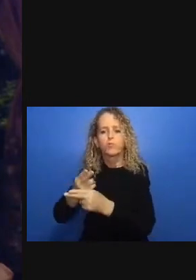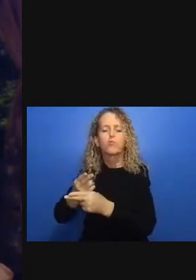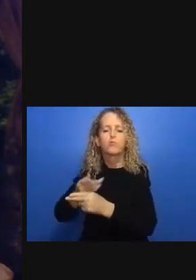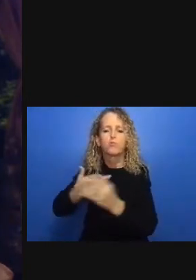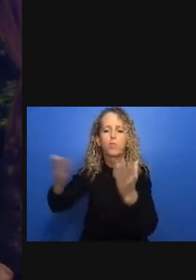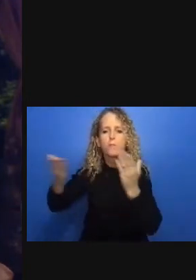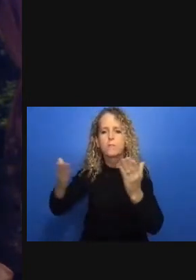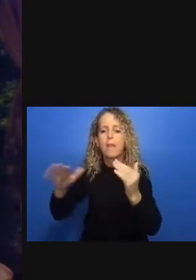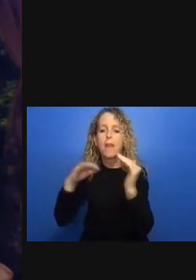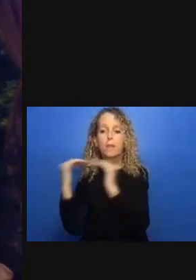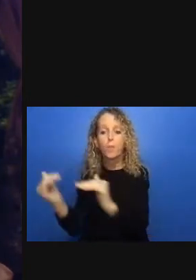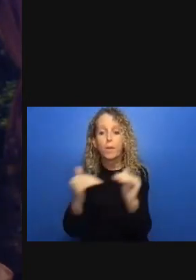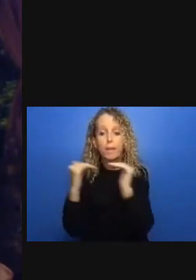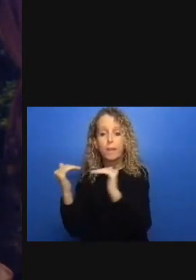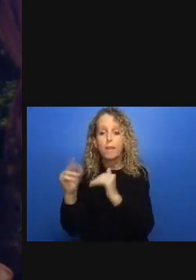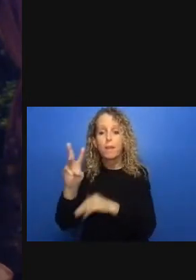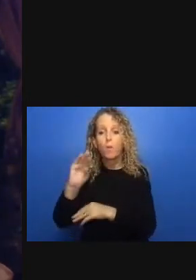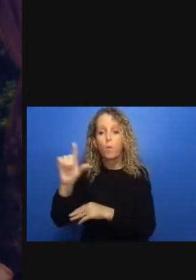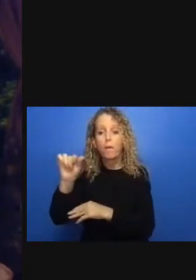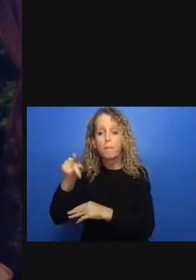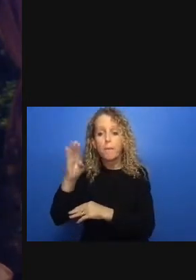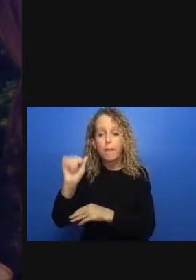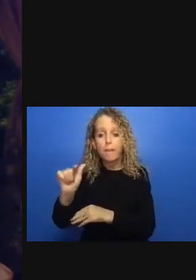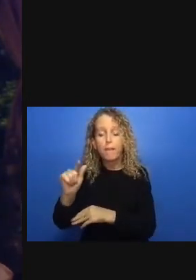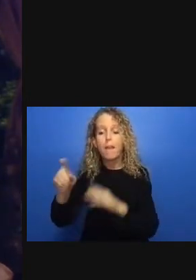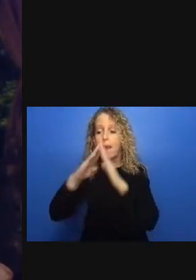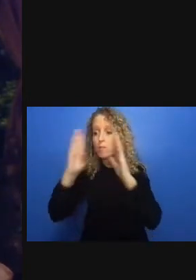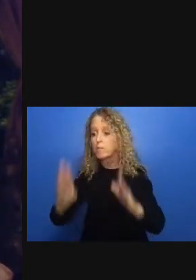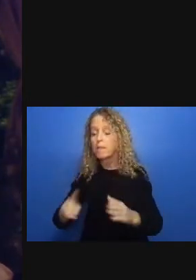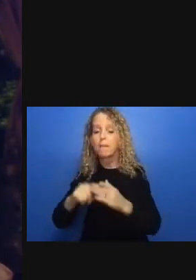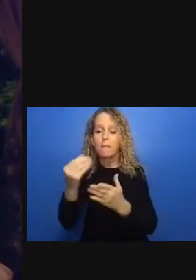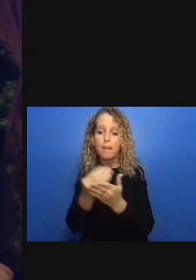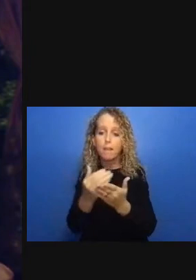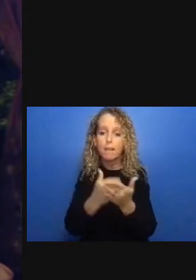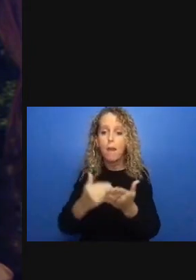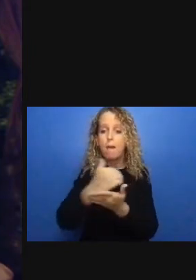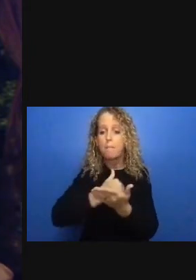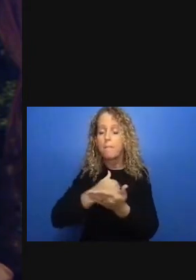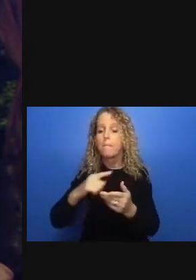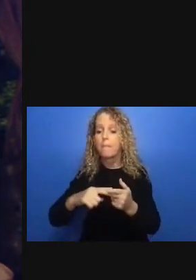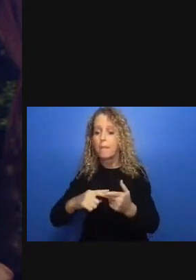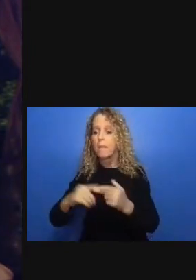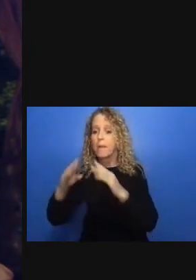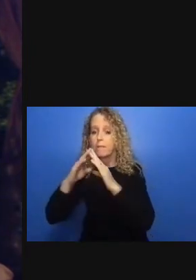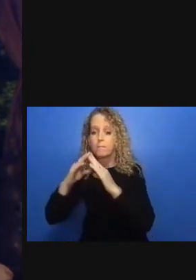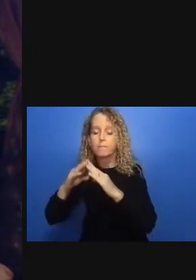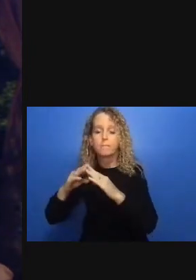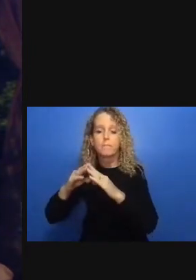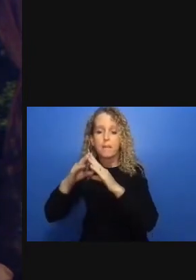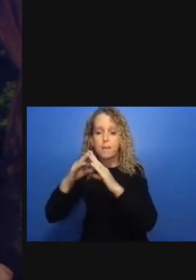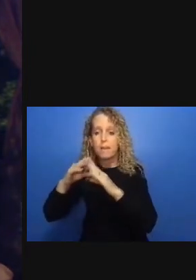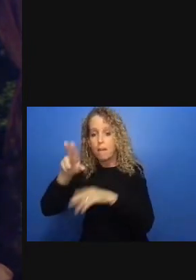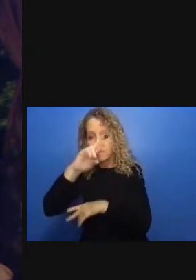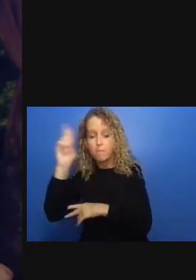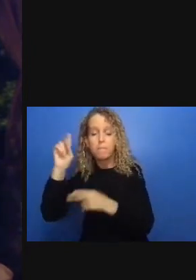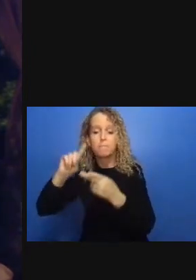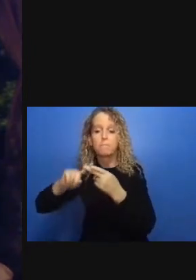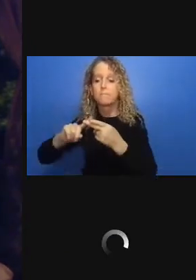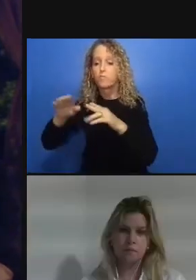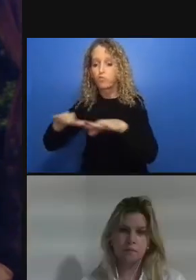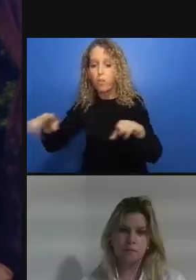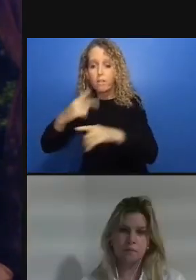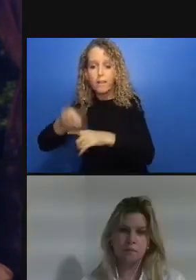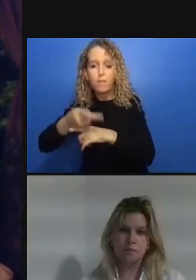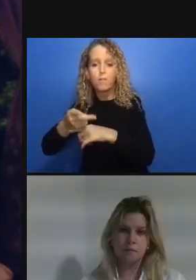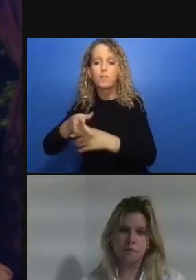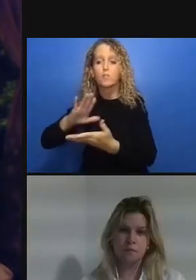of the comments on that while there are obvious benefits to securing a universal basic income